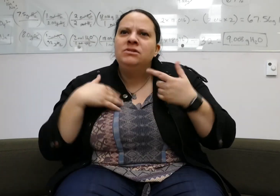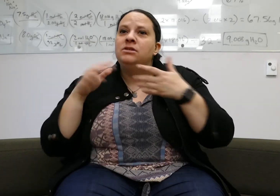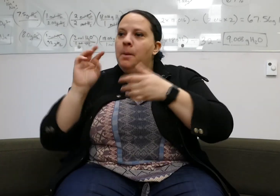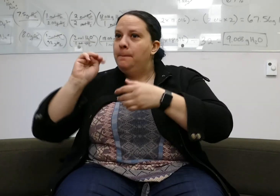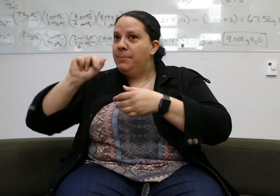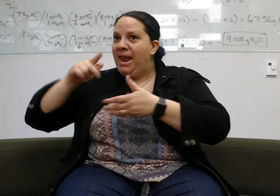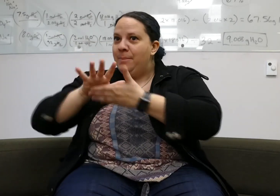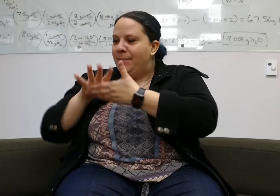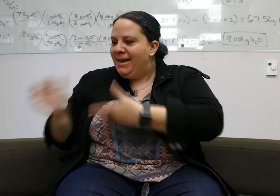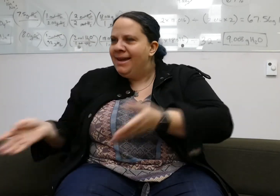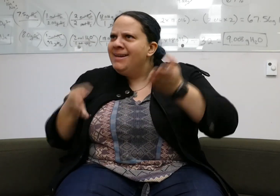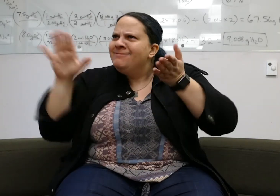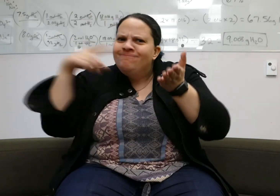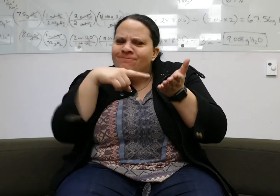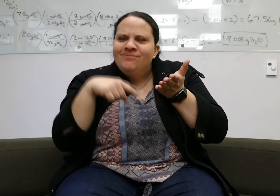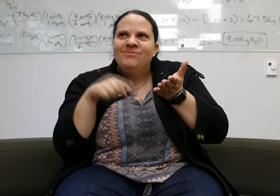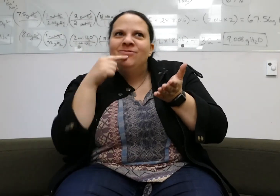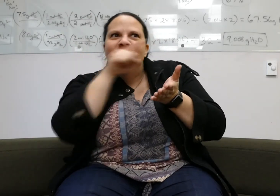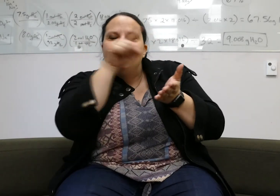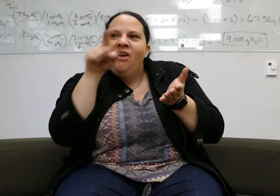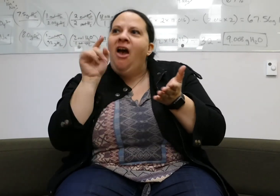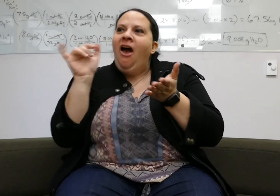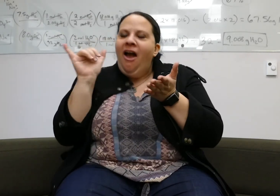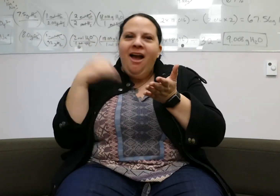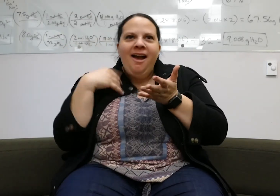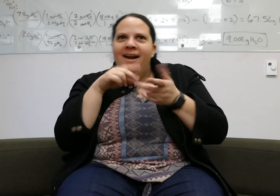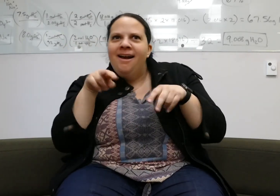I also used a map and pointed to where I wanted to go. They helped me with directions.